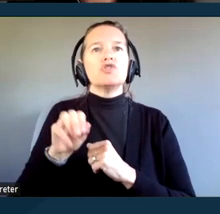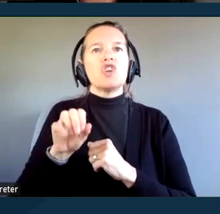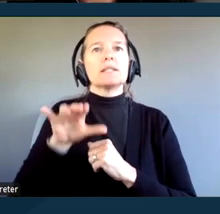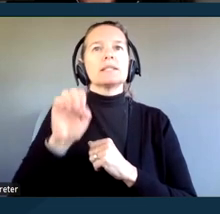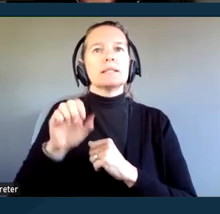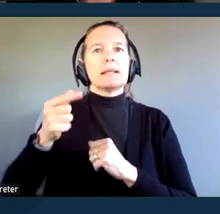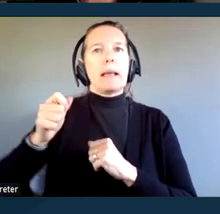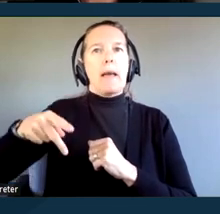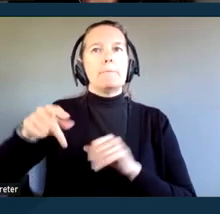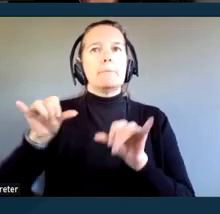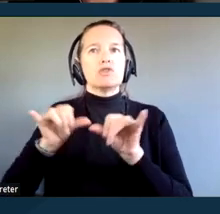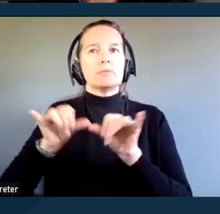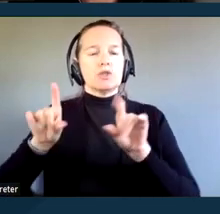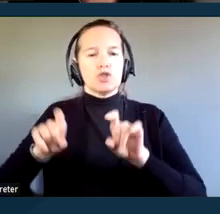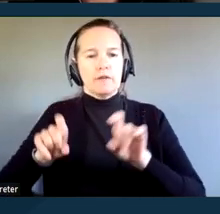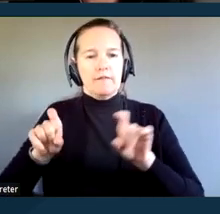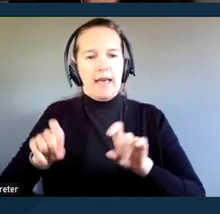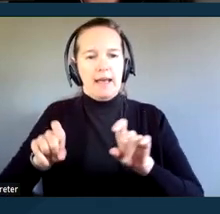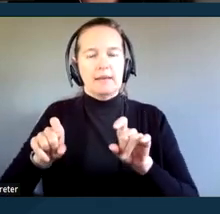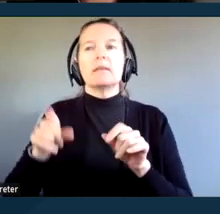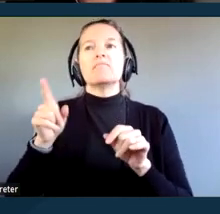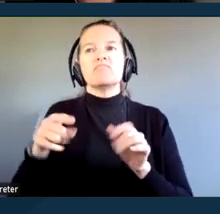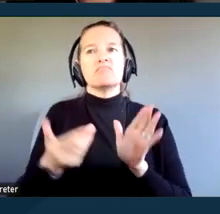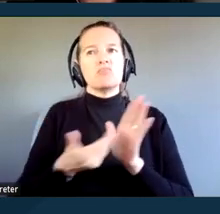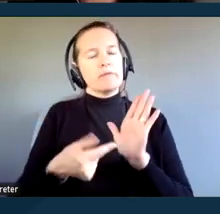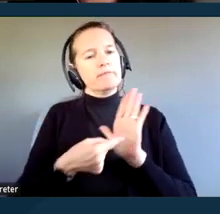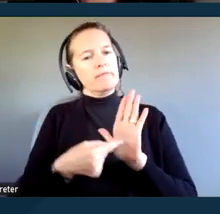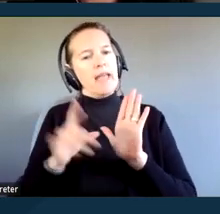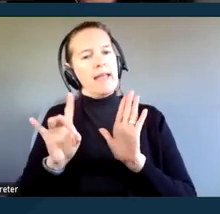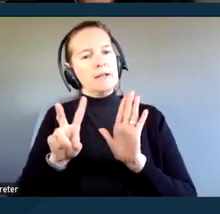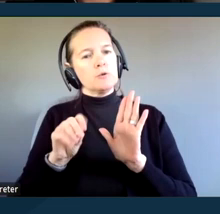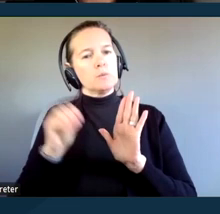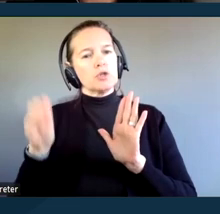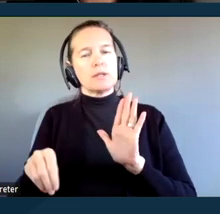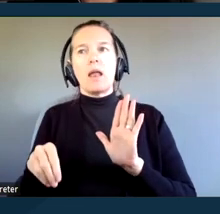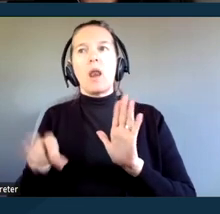showed that 82% of low-income households with disabilities experienced